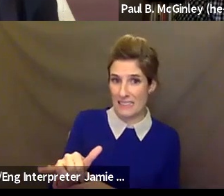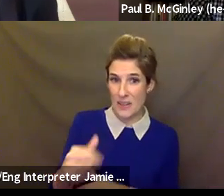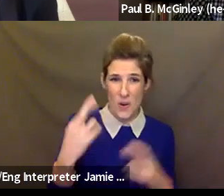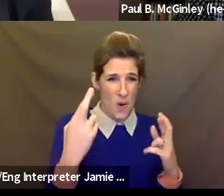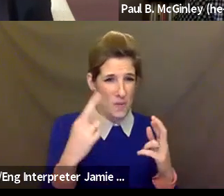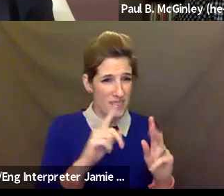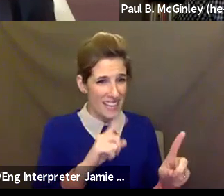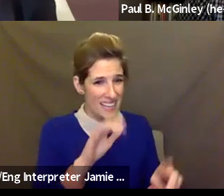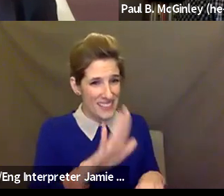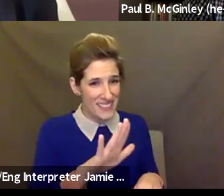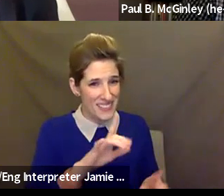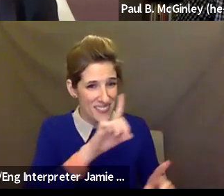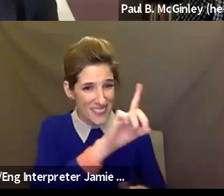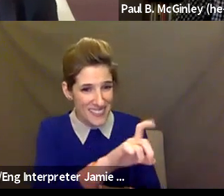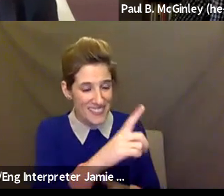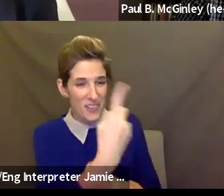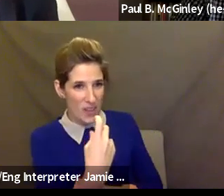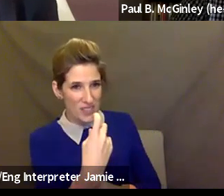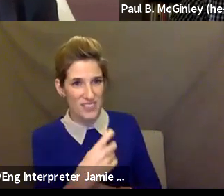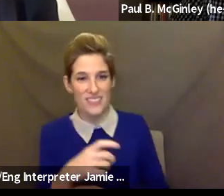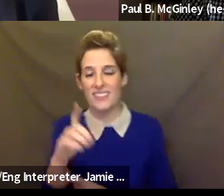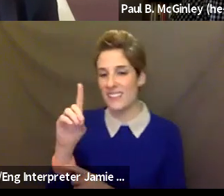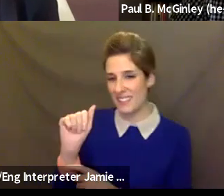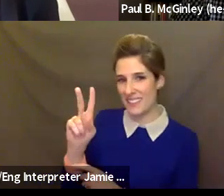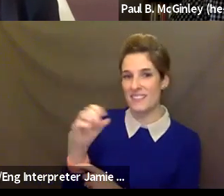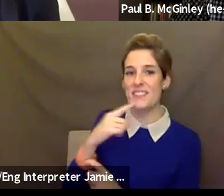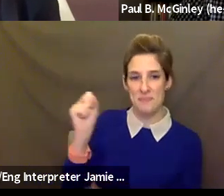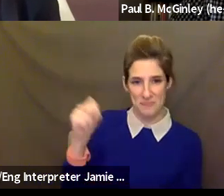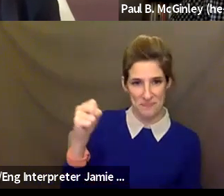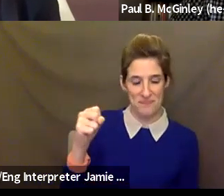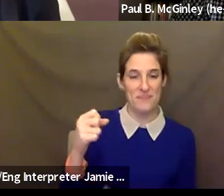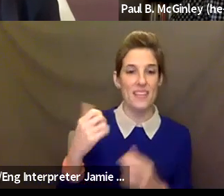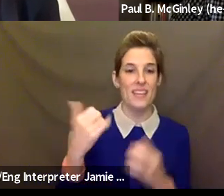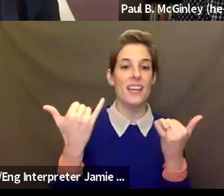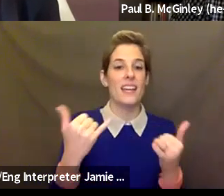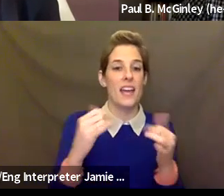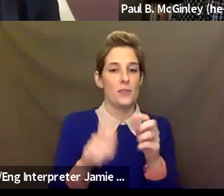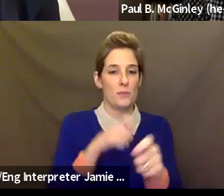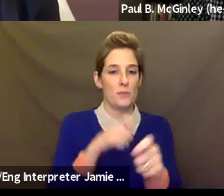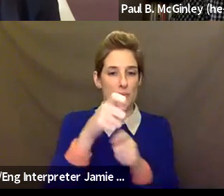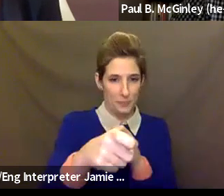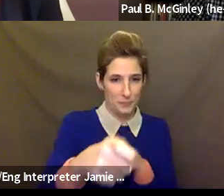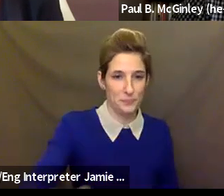David Shane: And then some. Thank you. Okay, let's I'm going to, I'm going to turn a bit of a corner here just to talk about